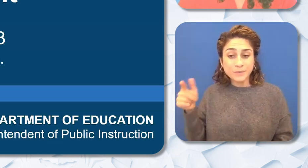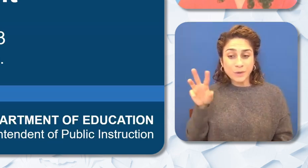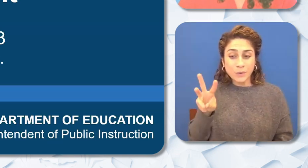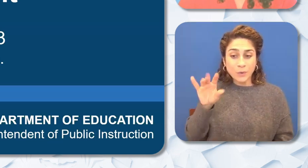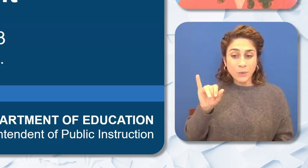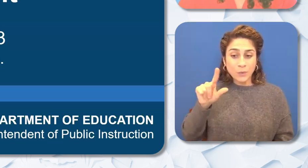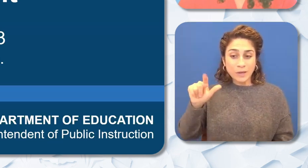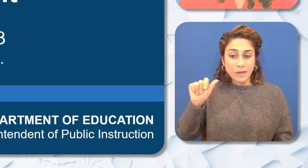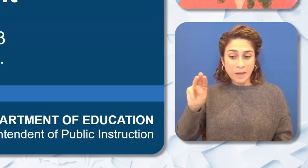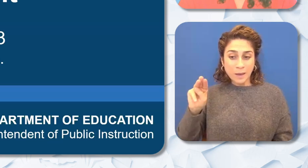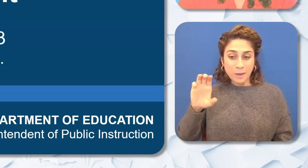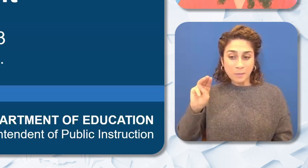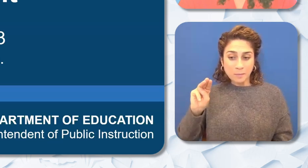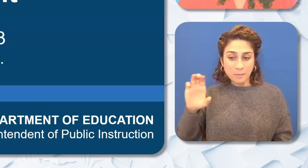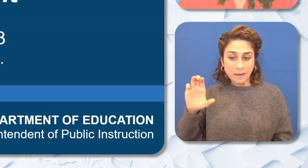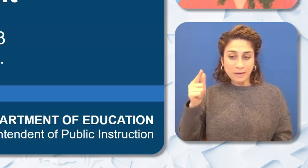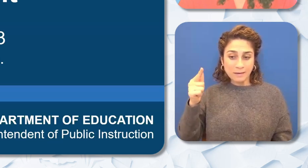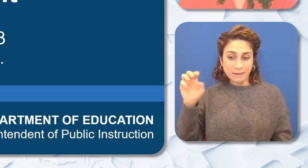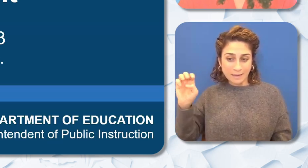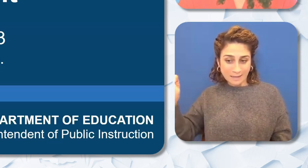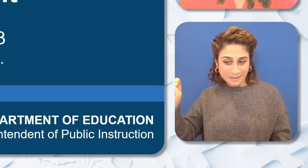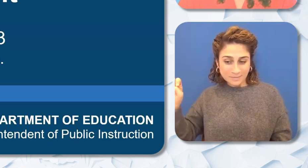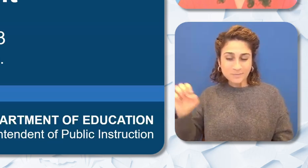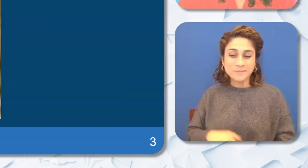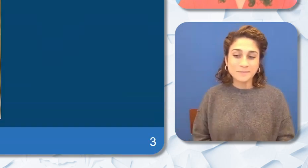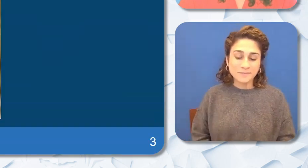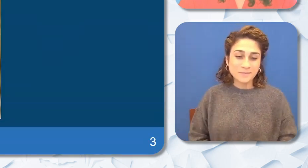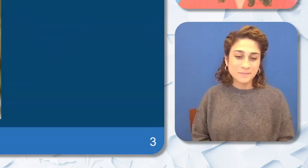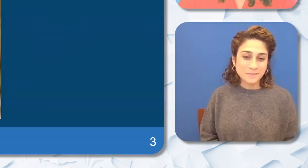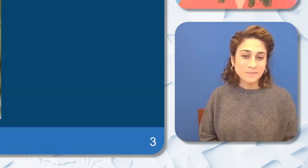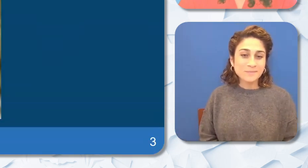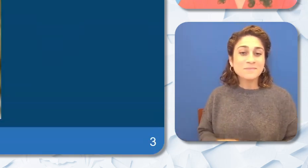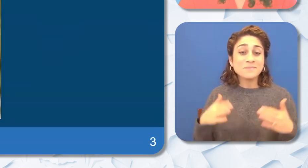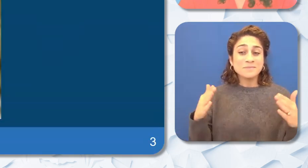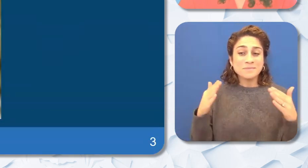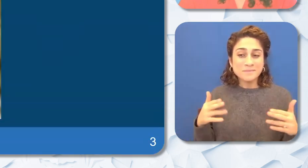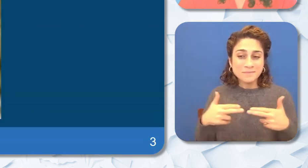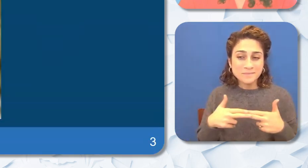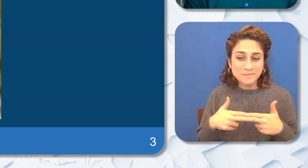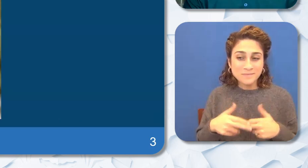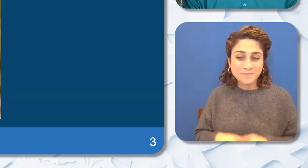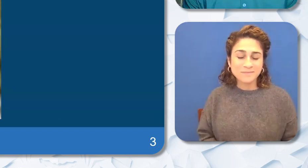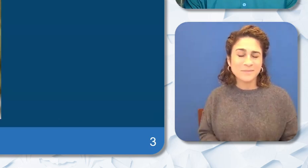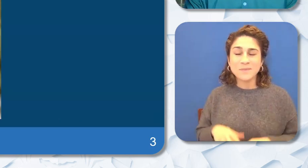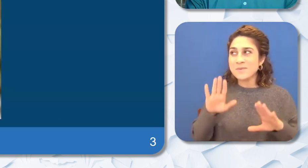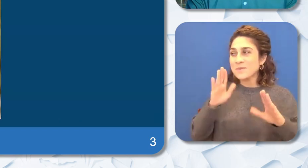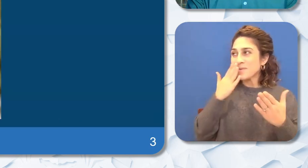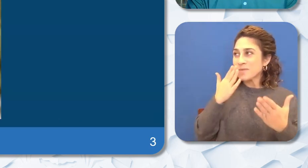of our State superintendent. Next slide please. William McGee: Great thank you Valentina. I truly